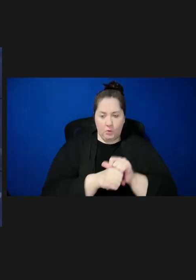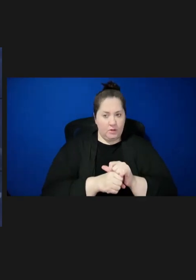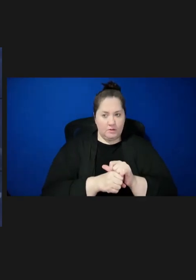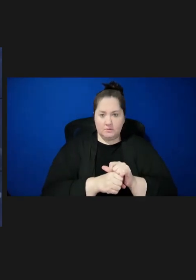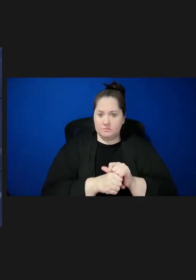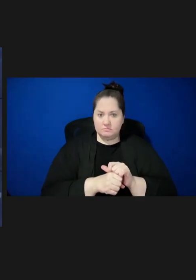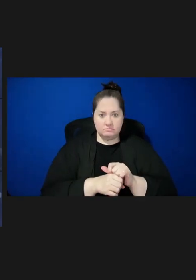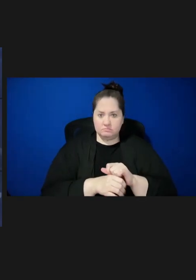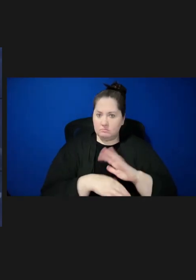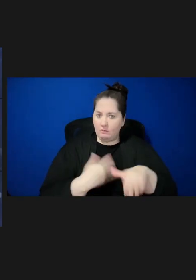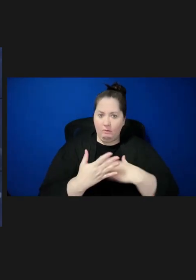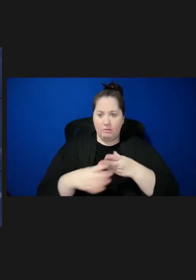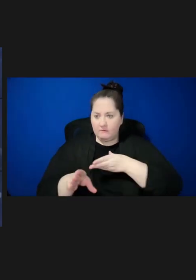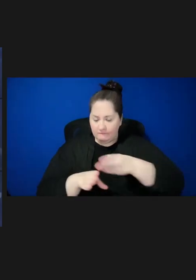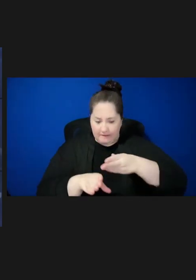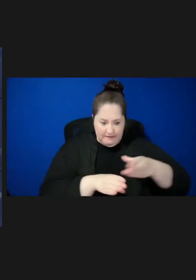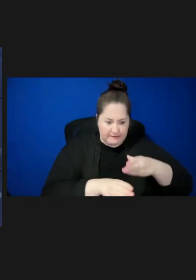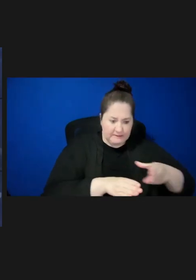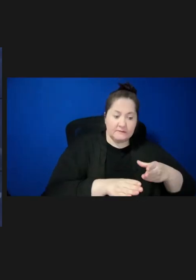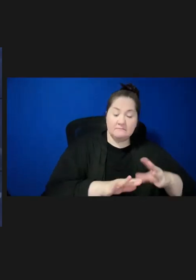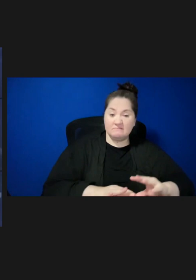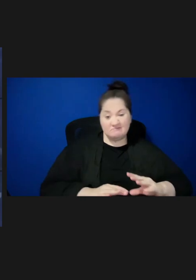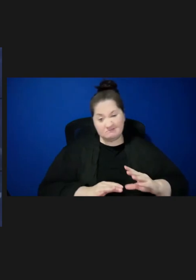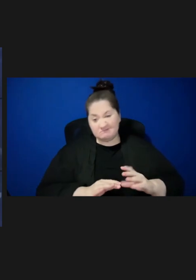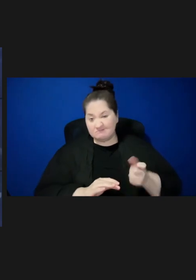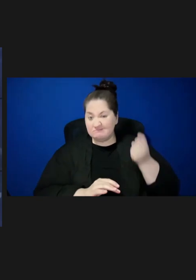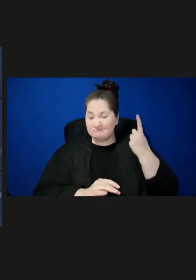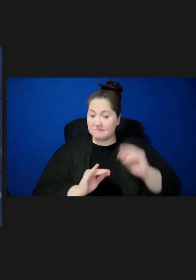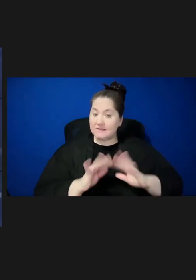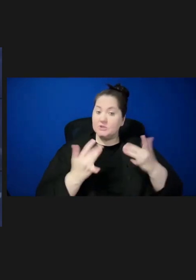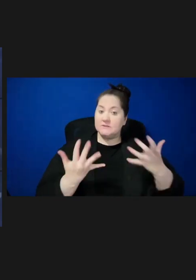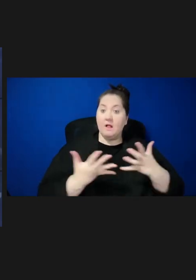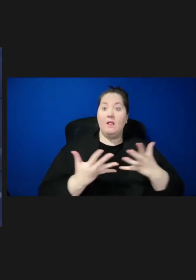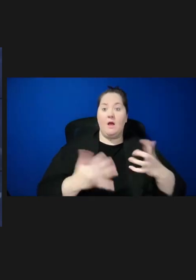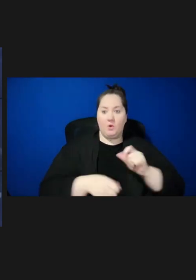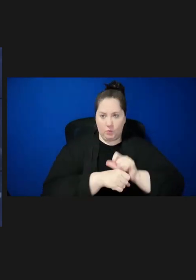it is also clear that we still have work to do to make meaningful change.